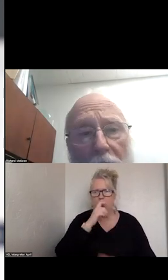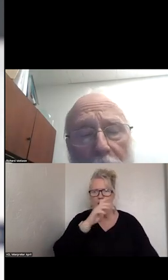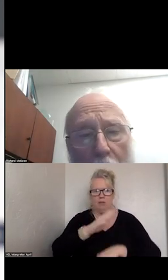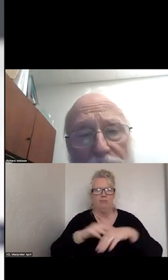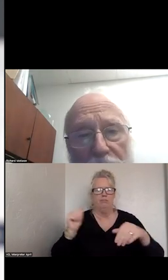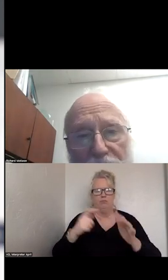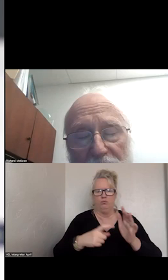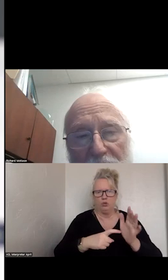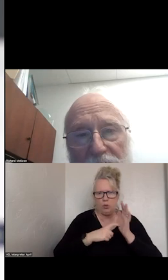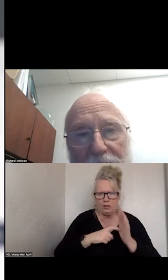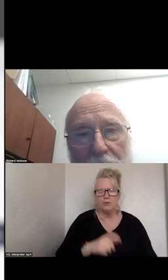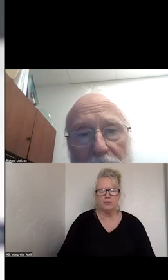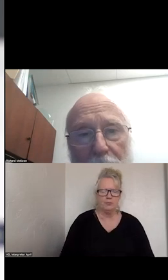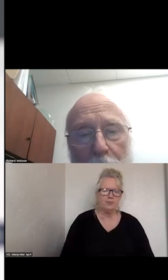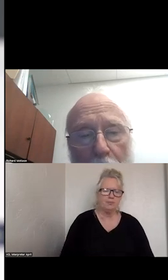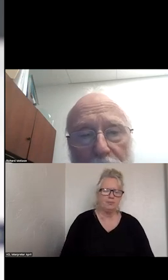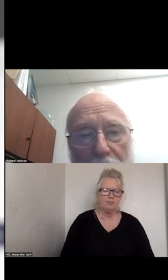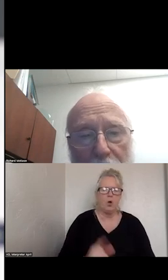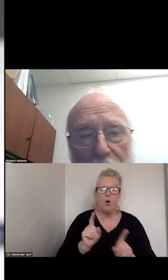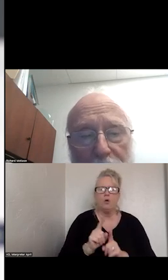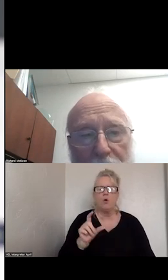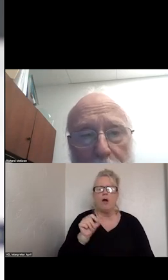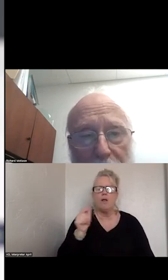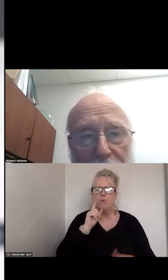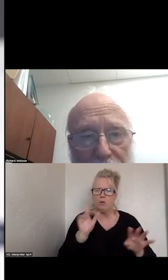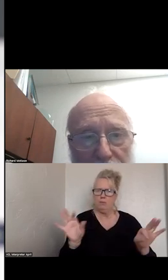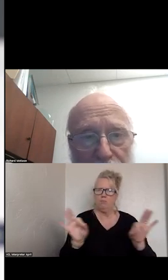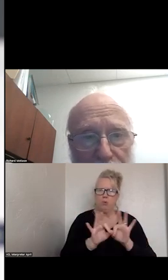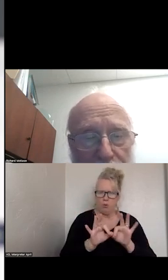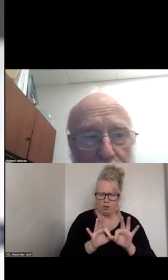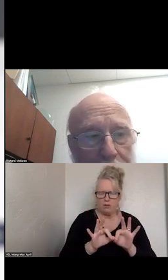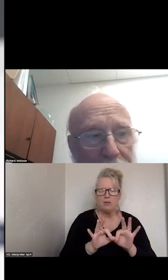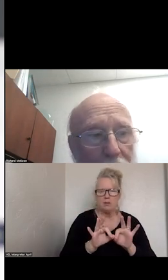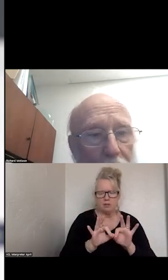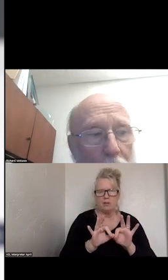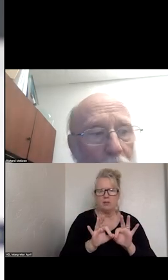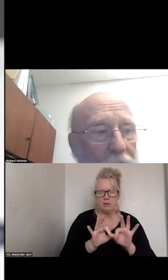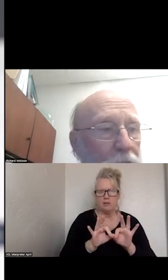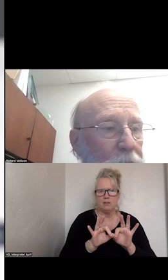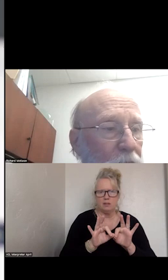I WOULD ALSO SAY THAT AN IMPORTANT AREA TO PAY ATTENTION TO WHERE